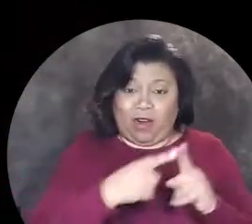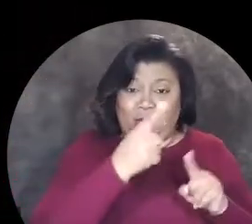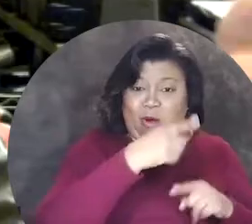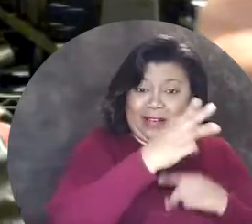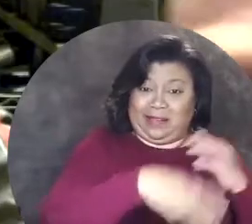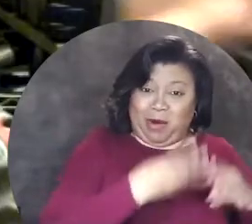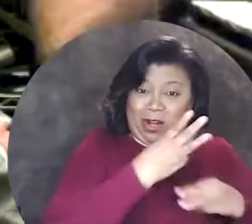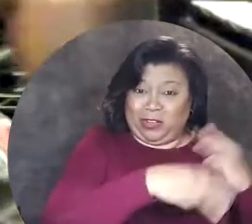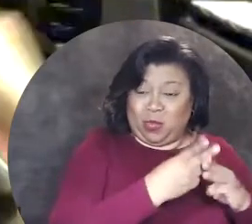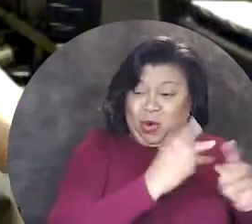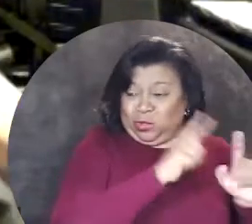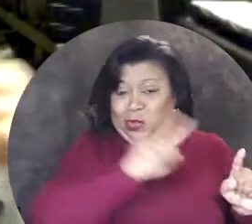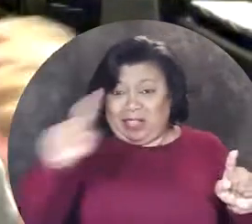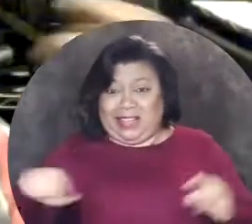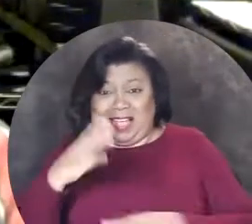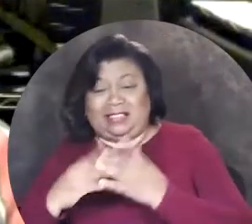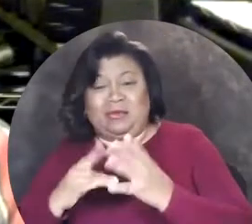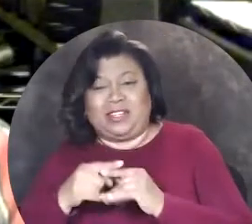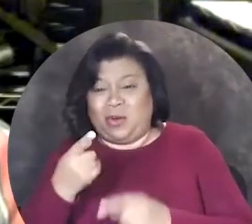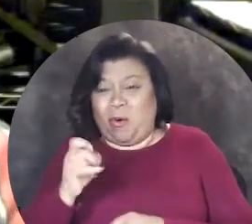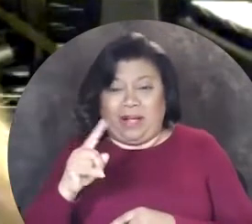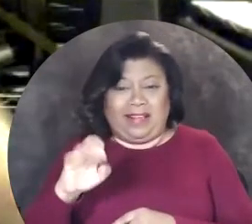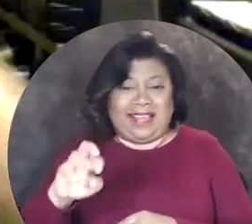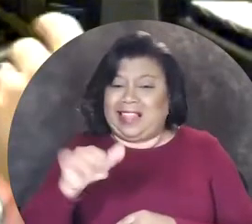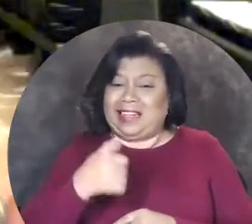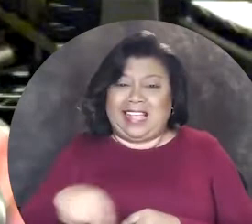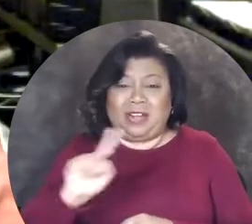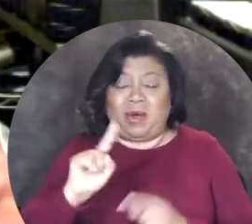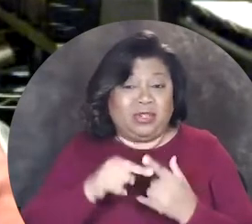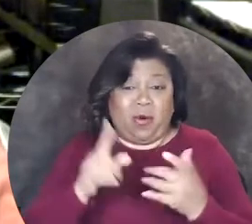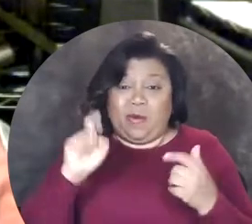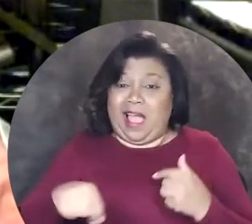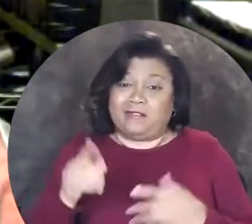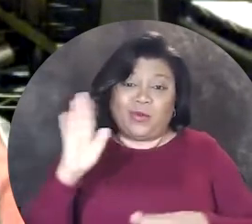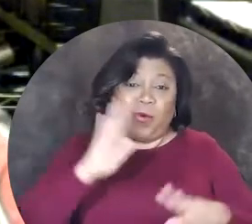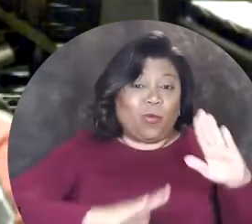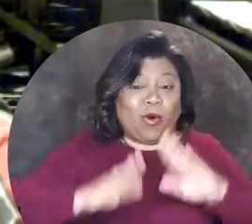from one end of the world to the next, we can go to a gallery opening where we don't have to